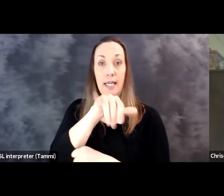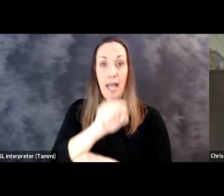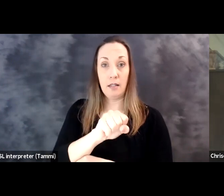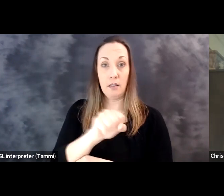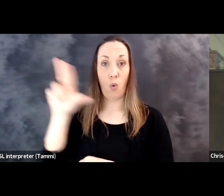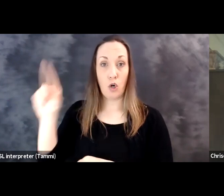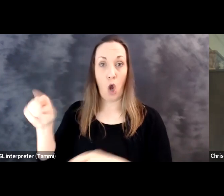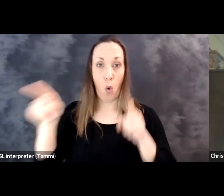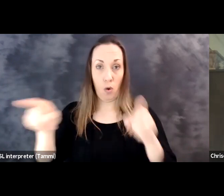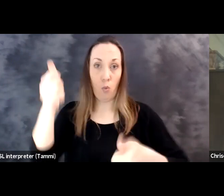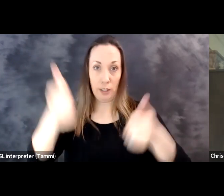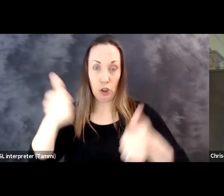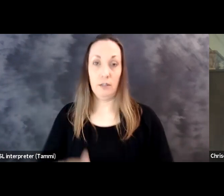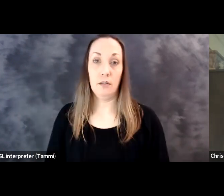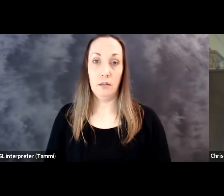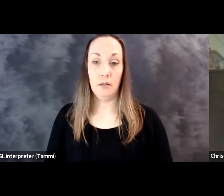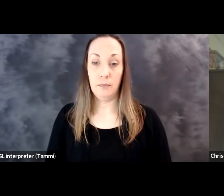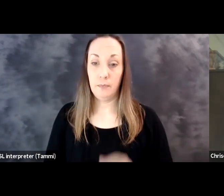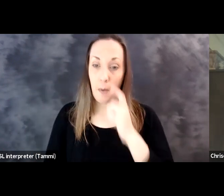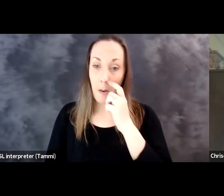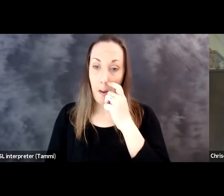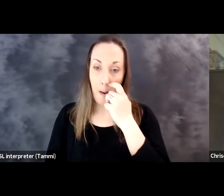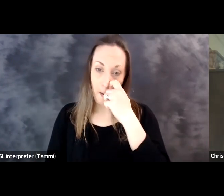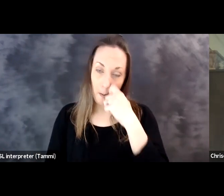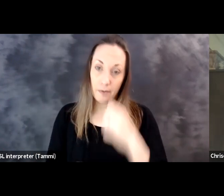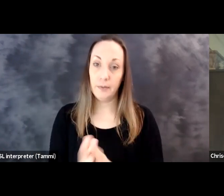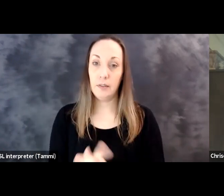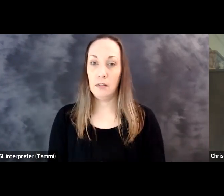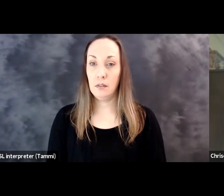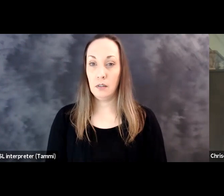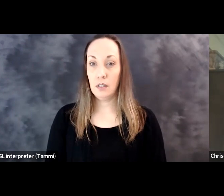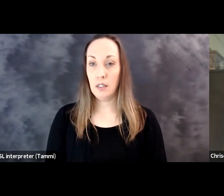either yes or no.